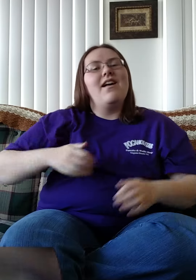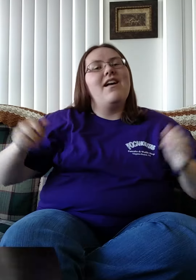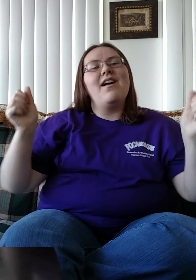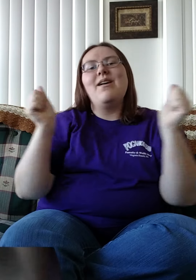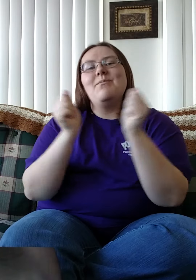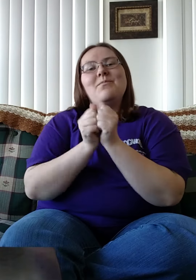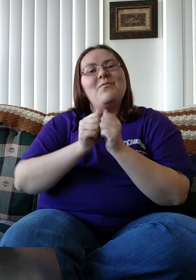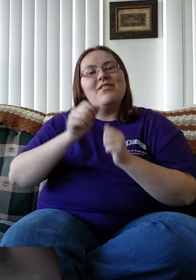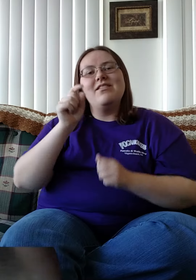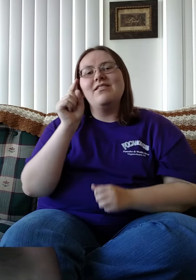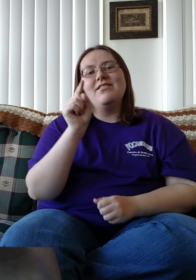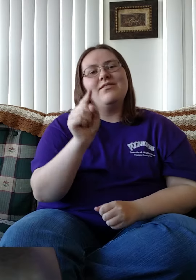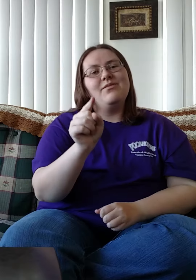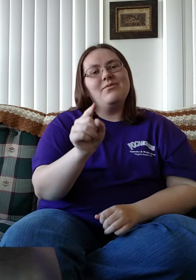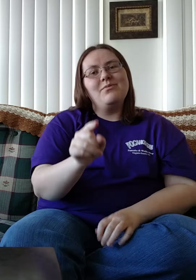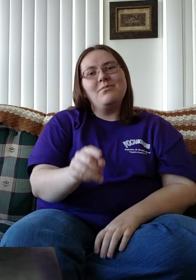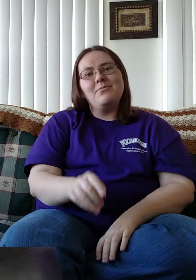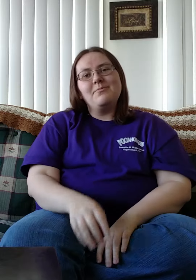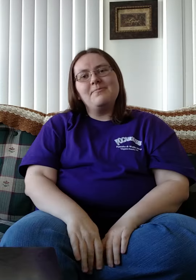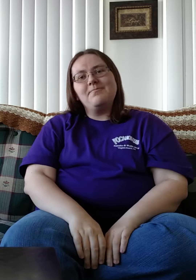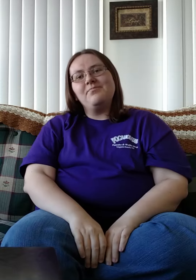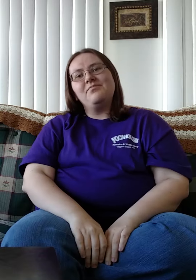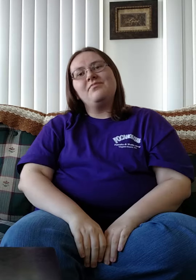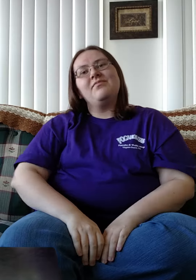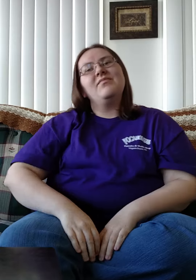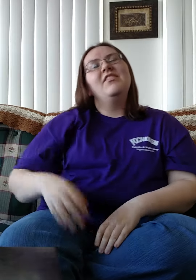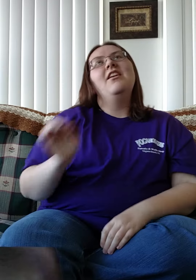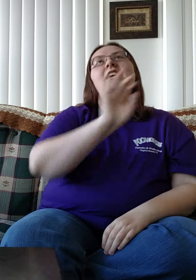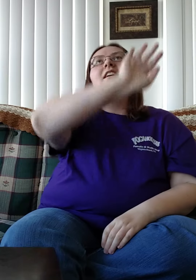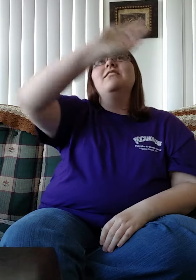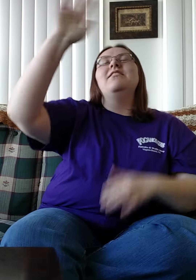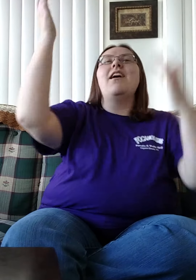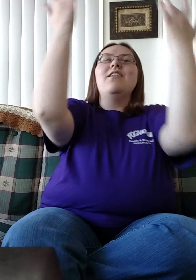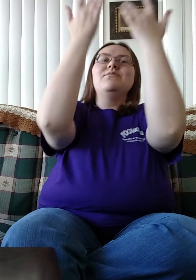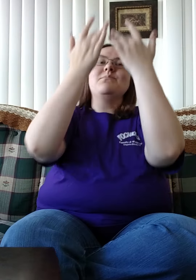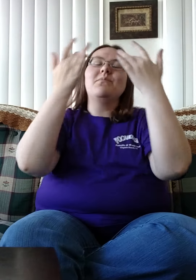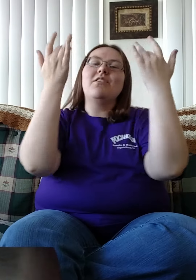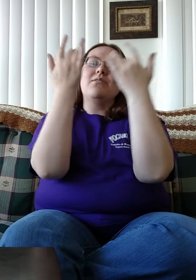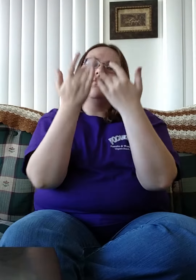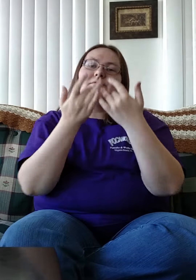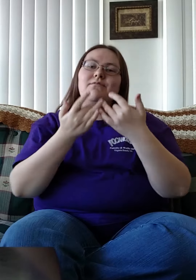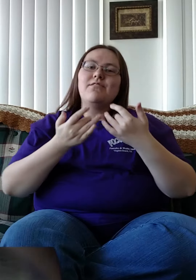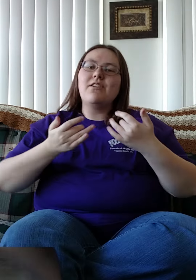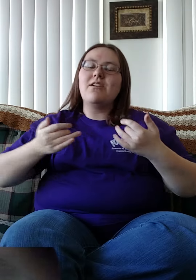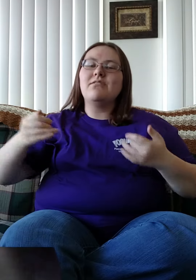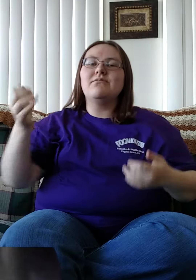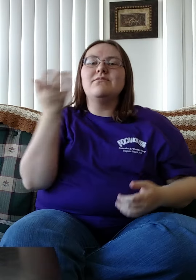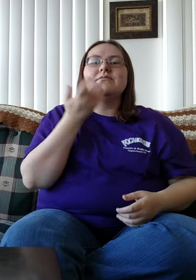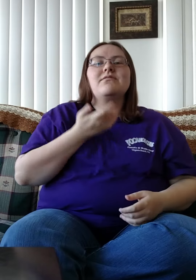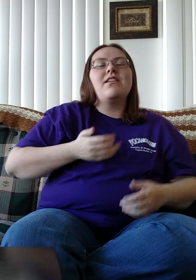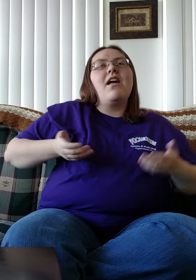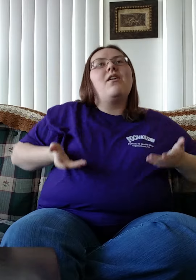I'm with you And as Your mercy falls